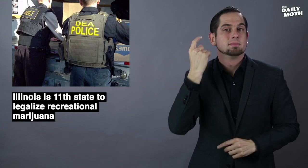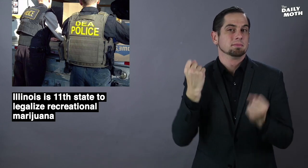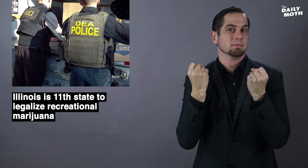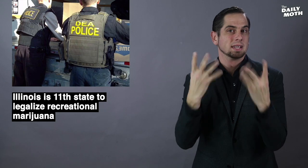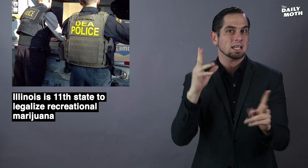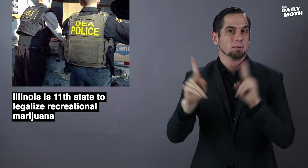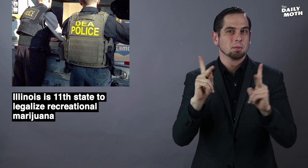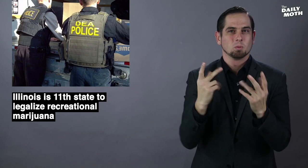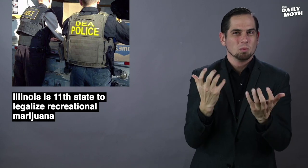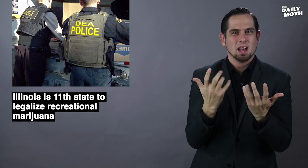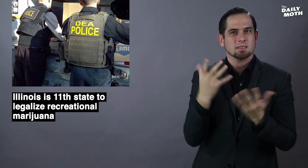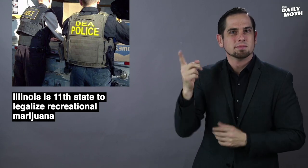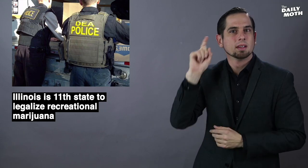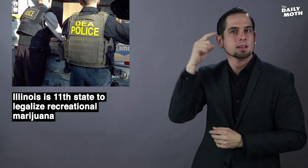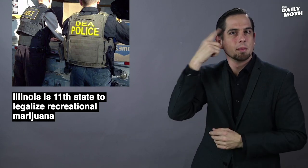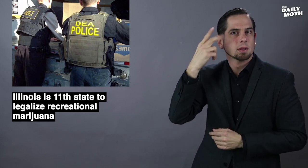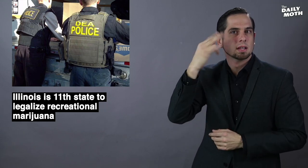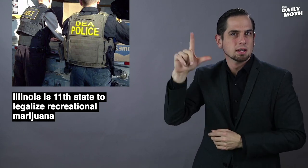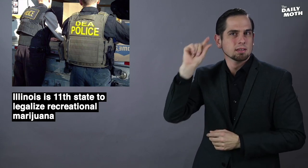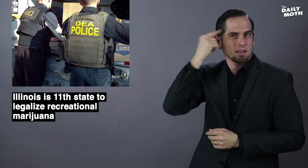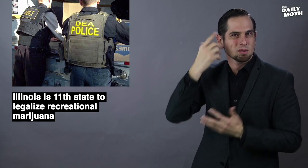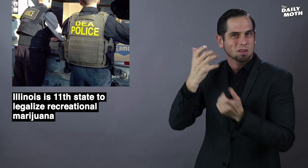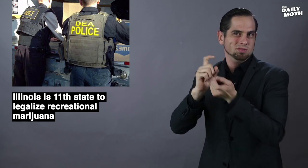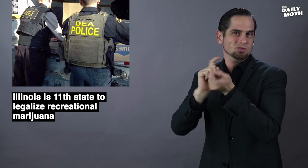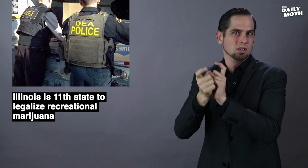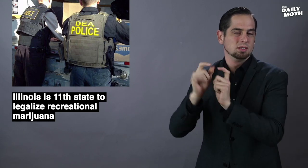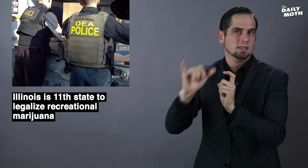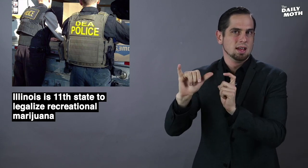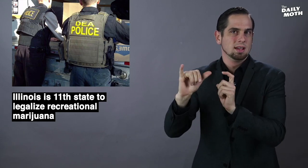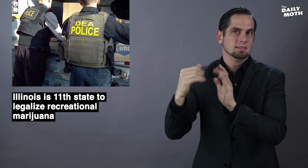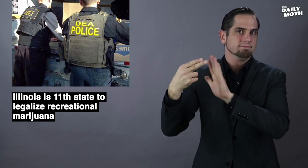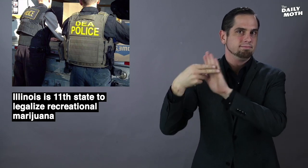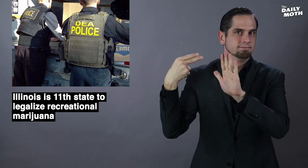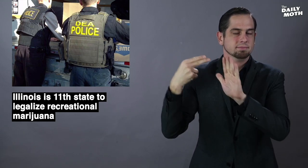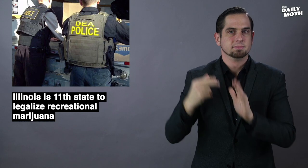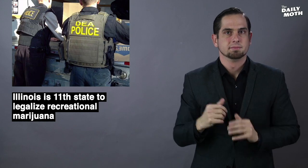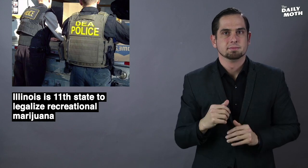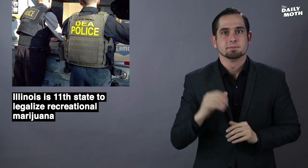There are many who want Capitol Hill to change this.